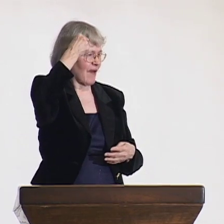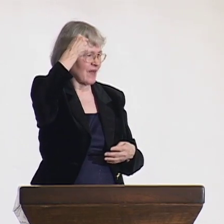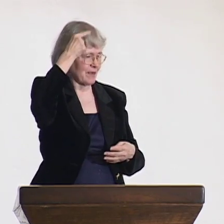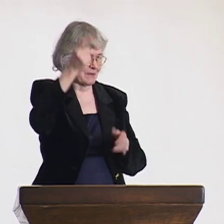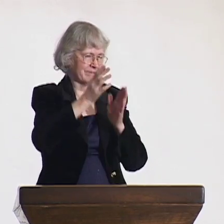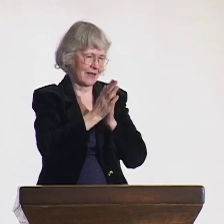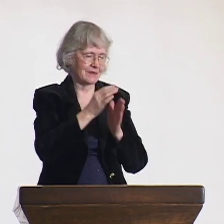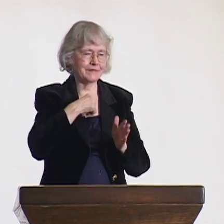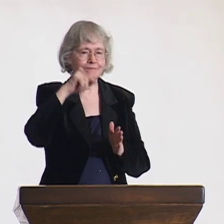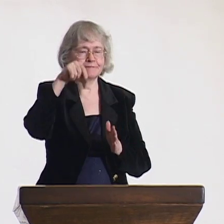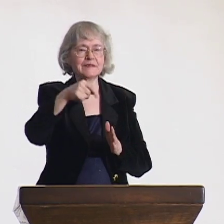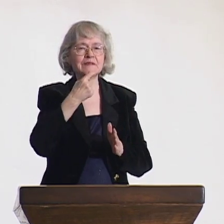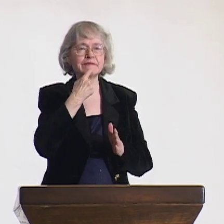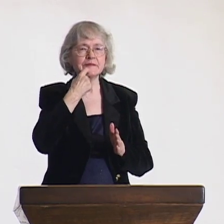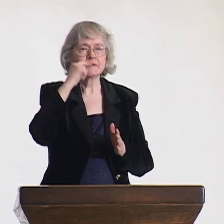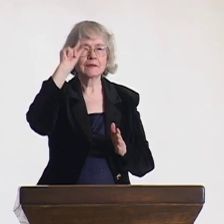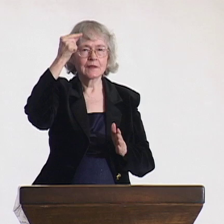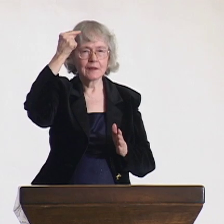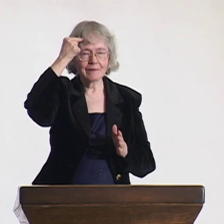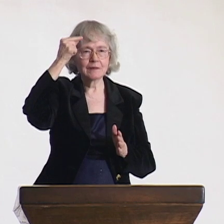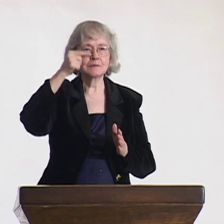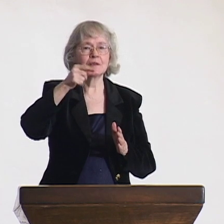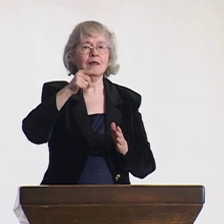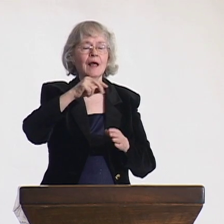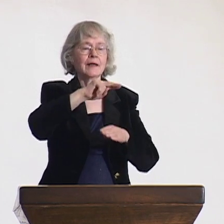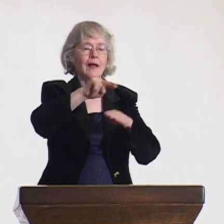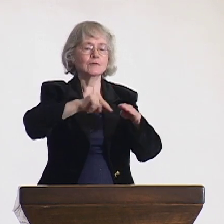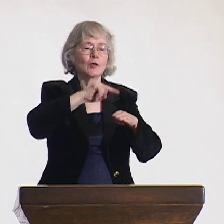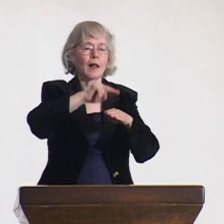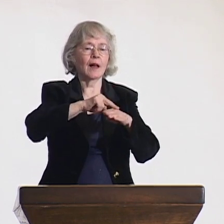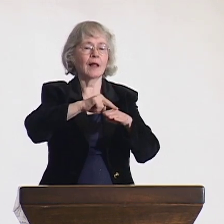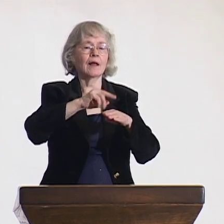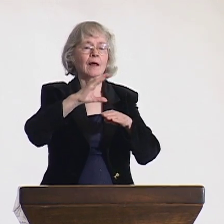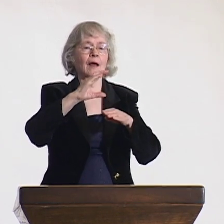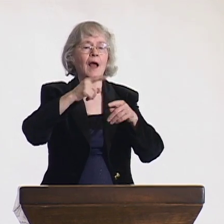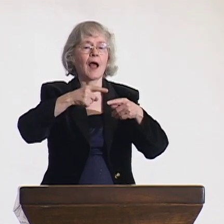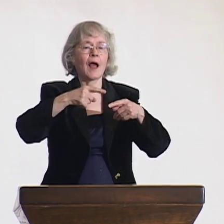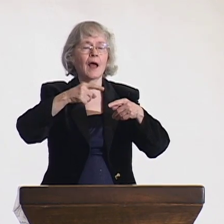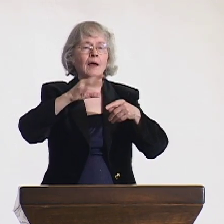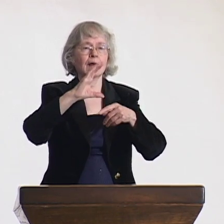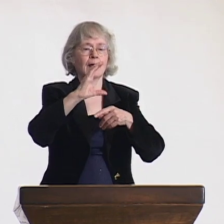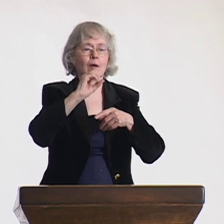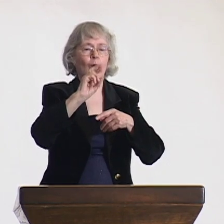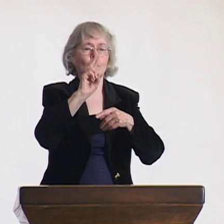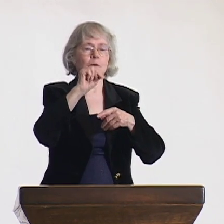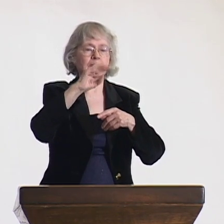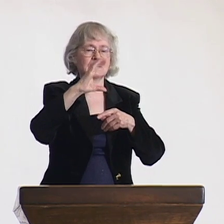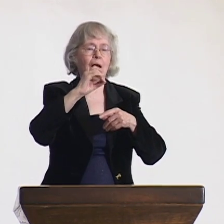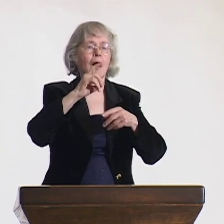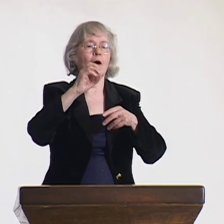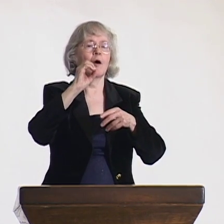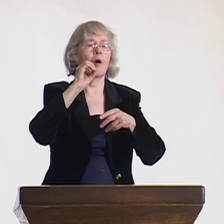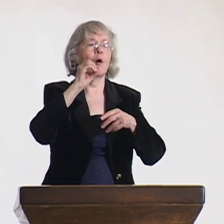Around the same time, I also worked with the Finnish government representing the Council of Disabilities.